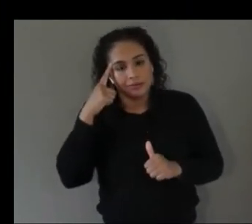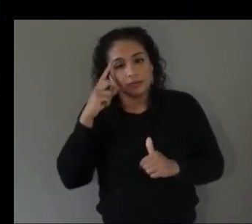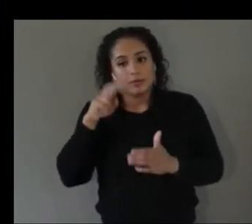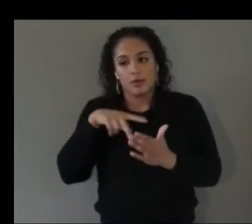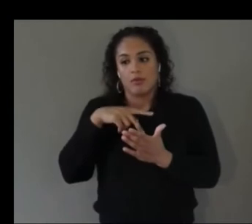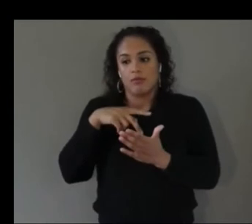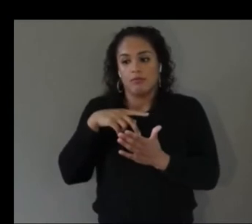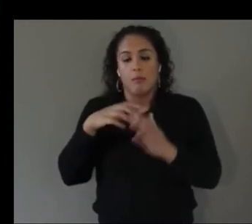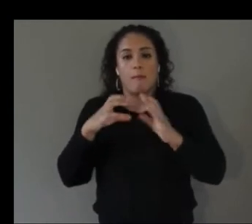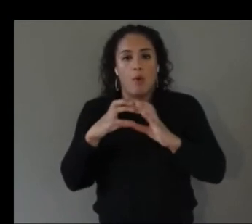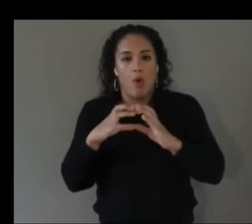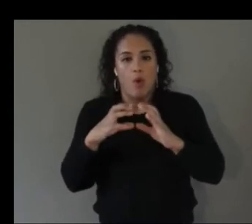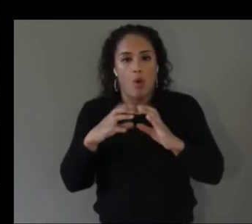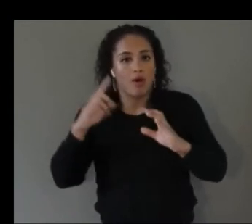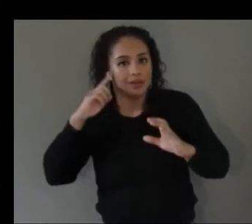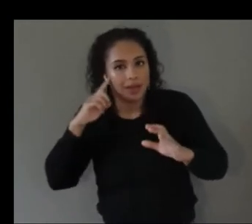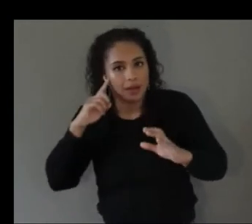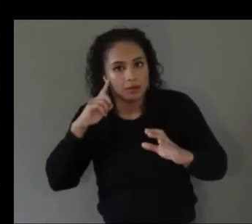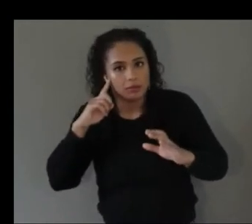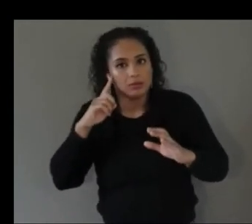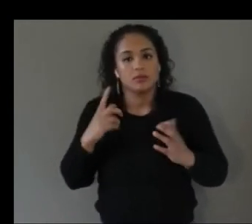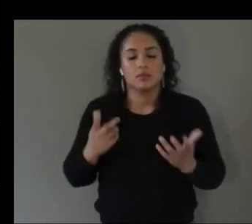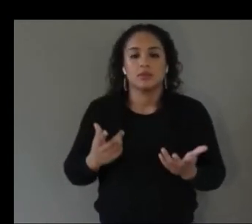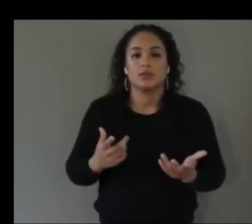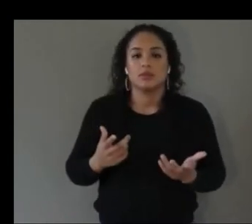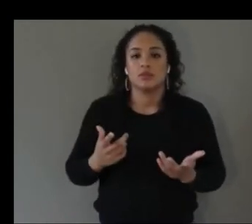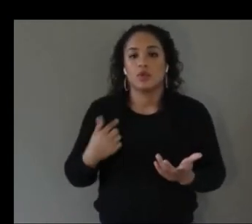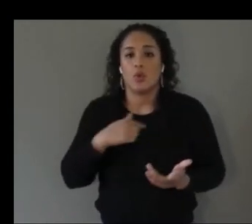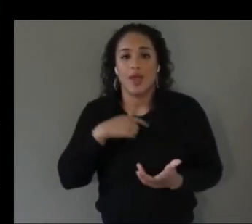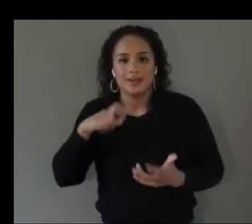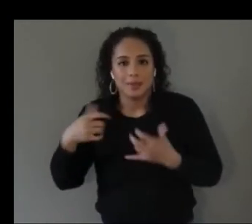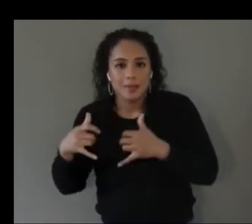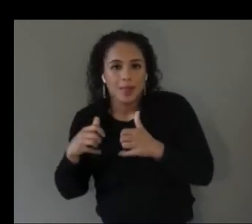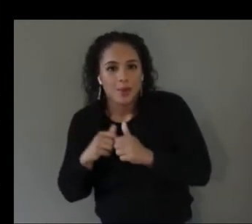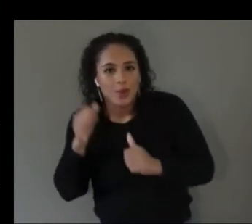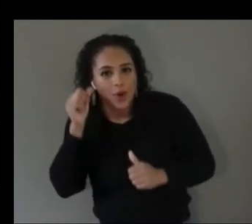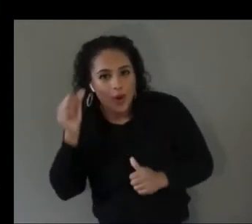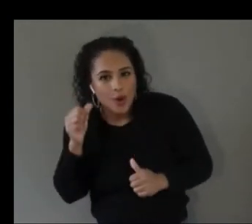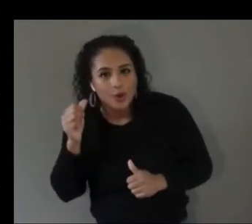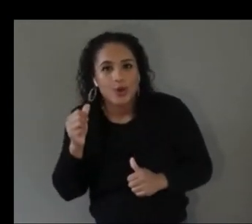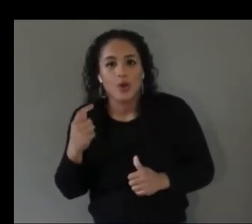a bit with how to play with audio uh we ended up going with binaural sound for right to left and